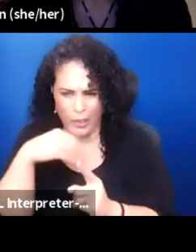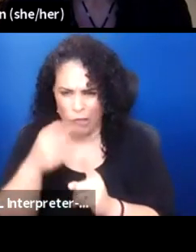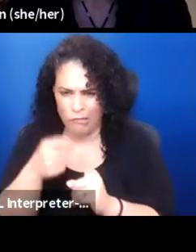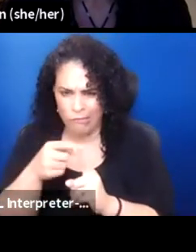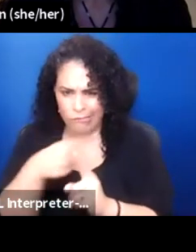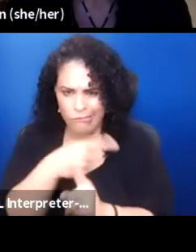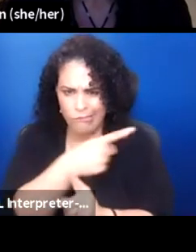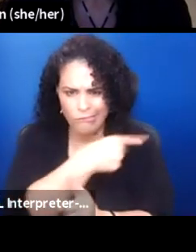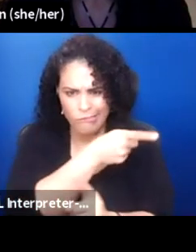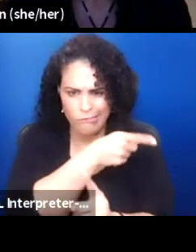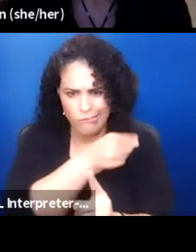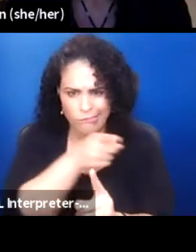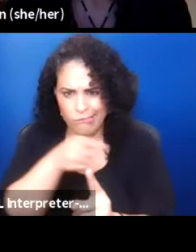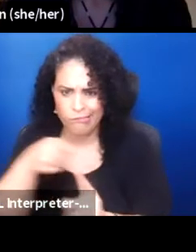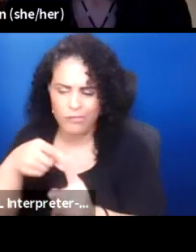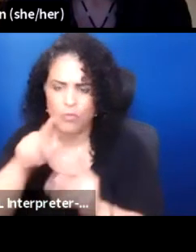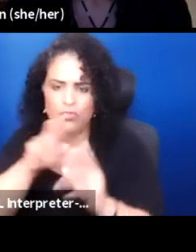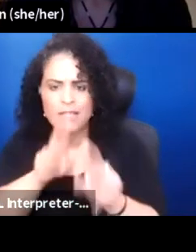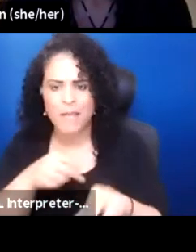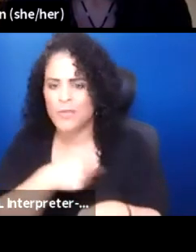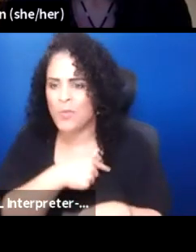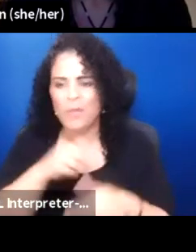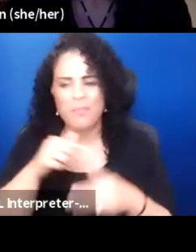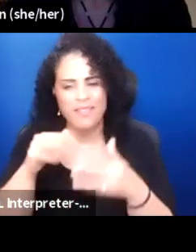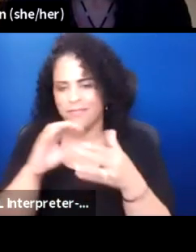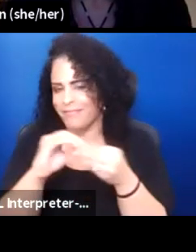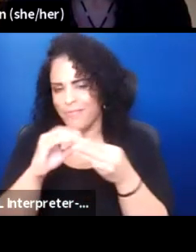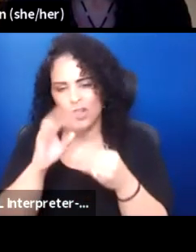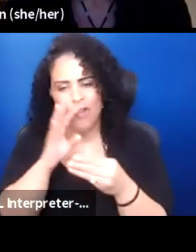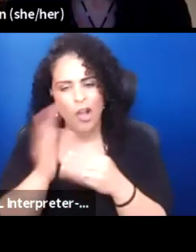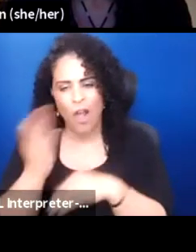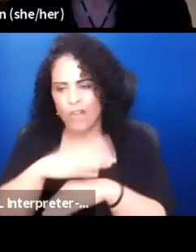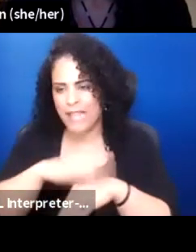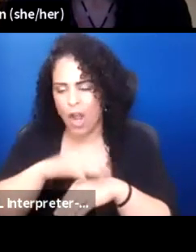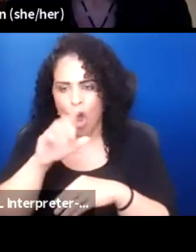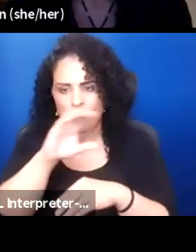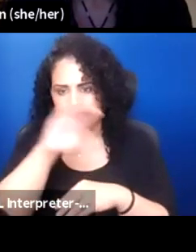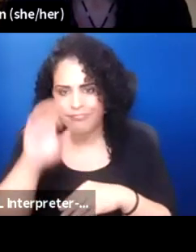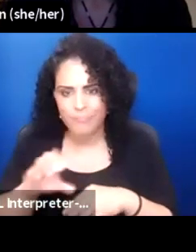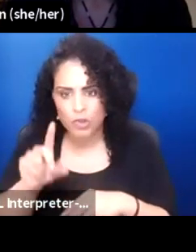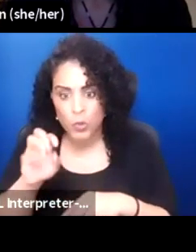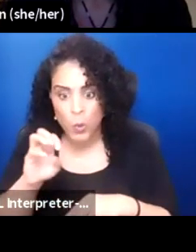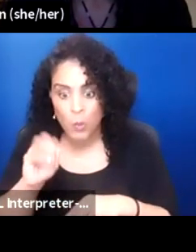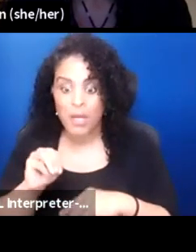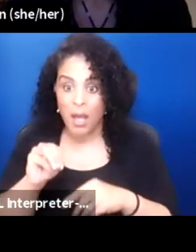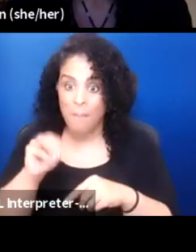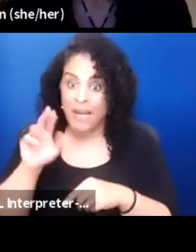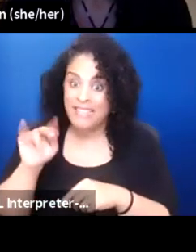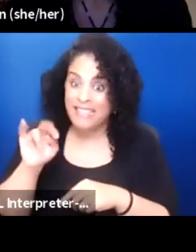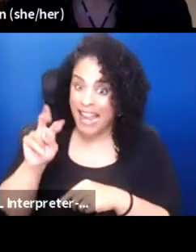We've been talking all day on Zoom. But the idea of native people have a history of theater,